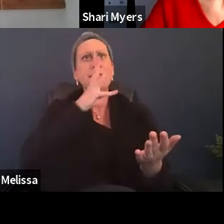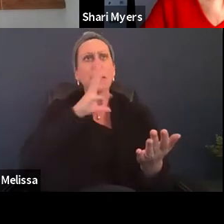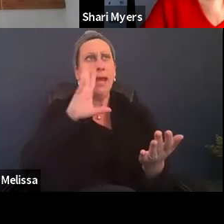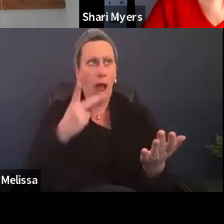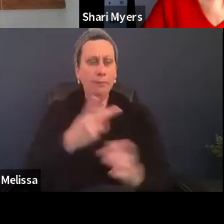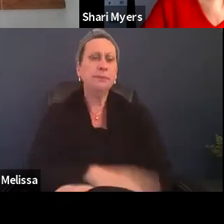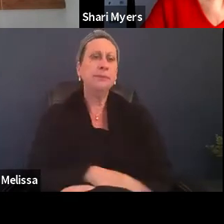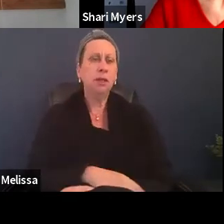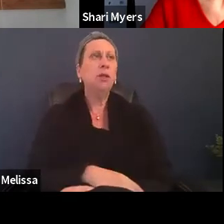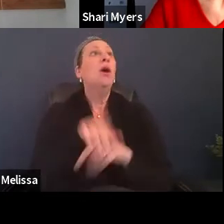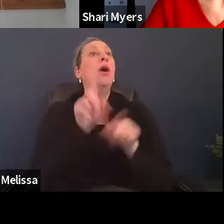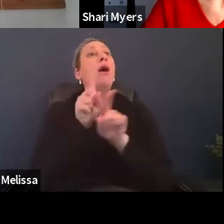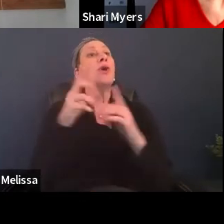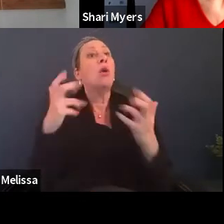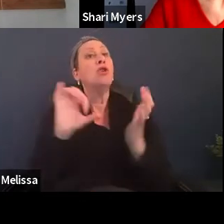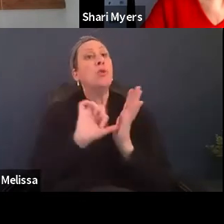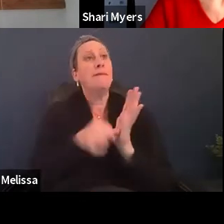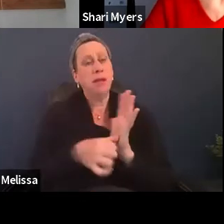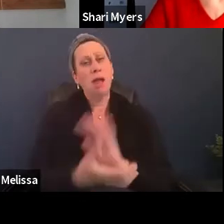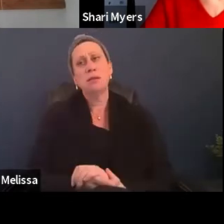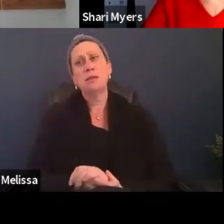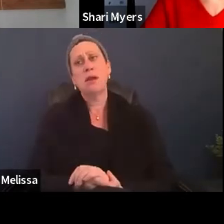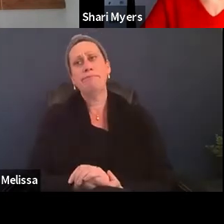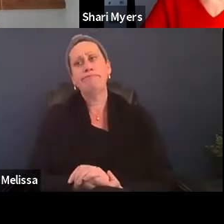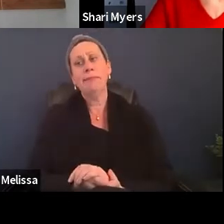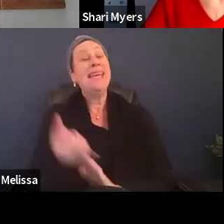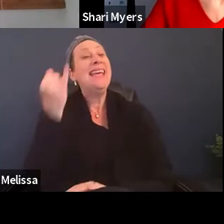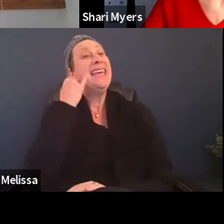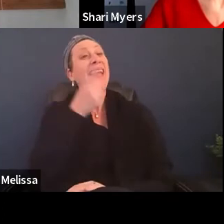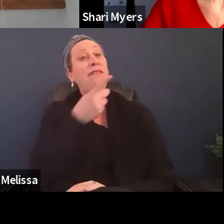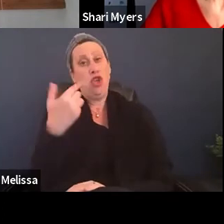I also wanna point out that if you have a kit,